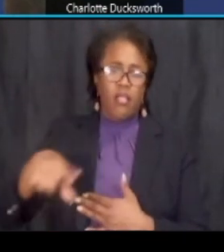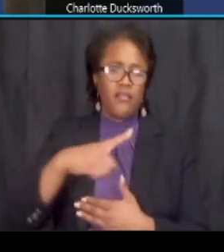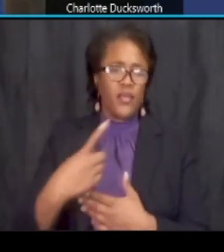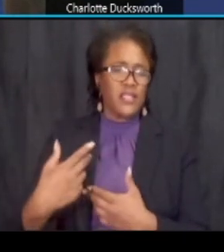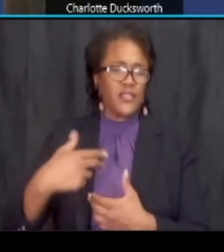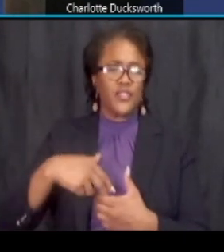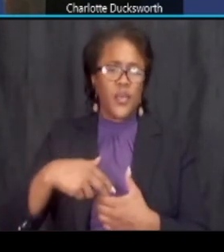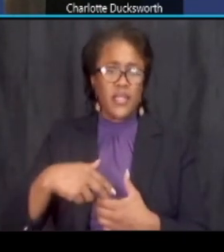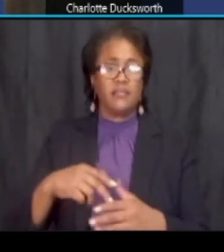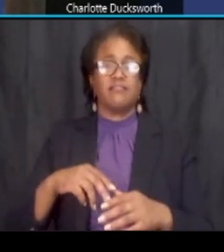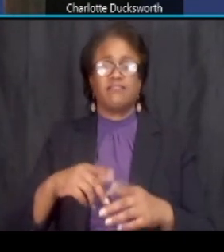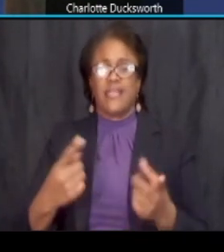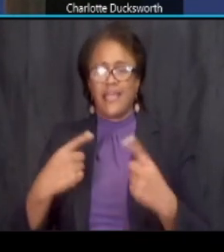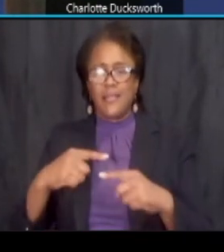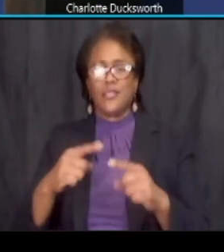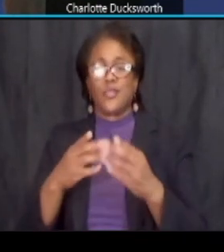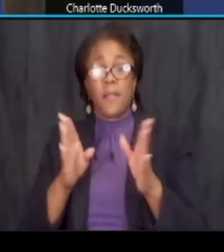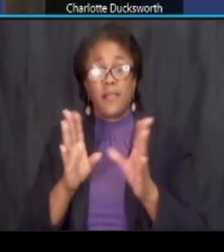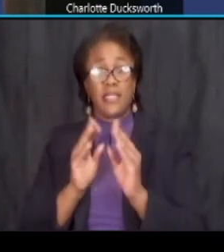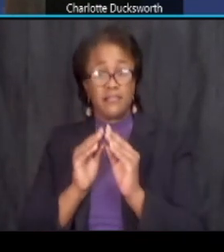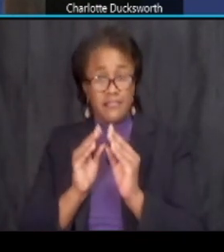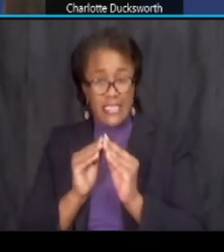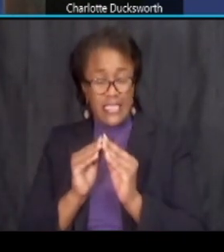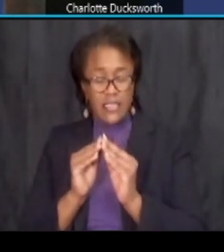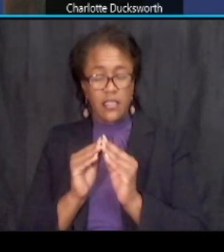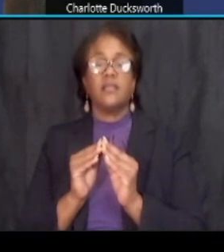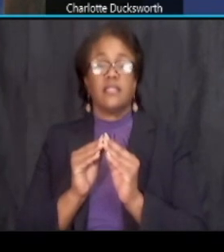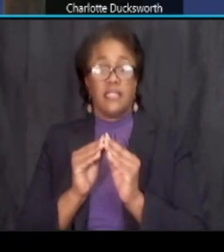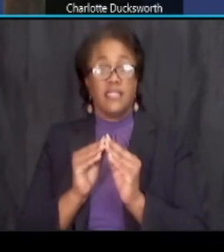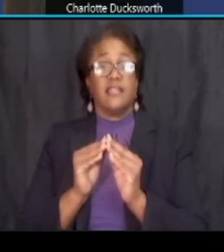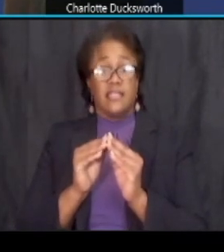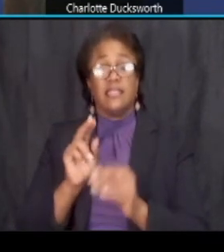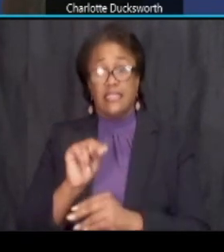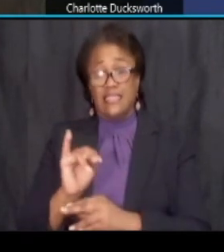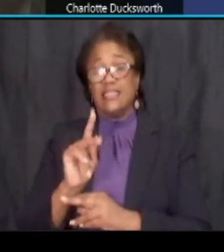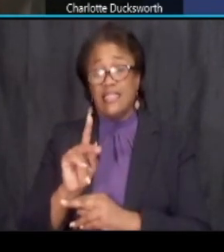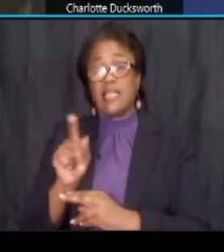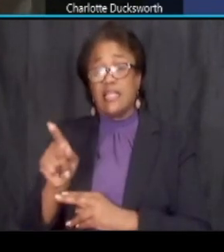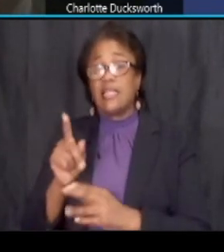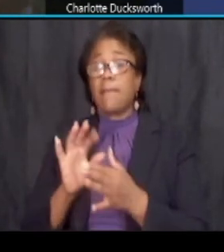for attending um the public meeting i'm there as nick mentioned there will be continual follow-up